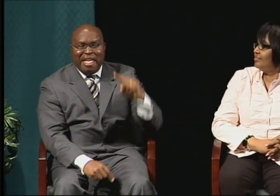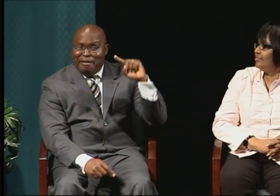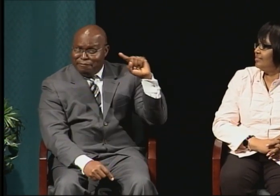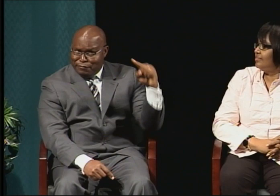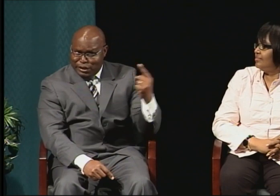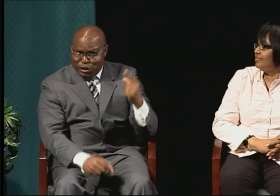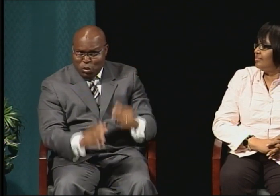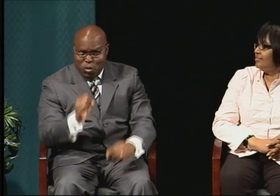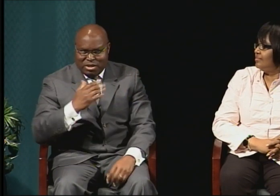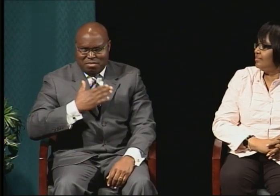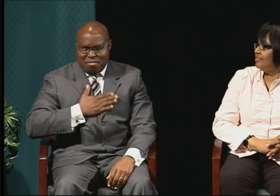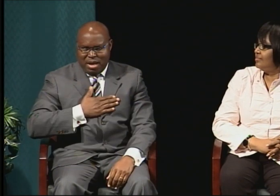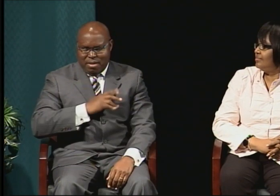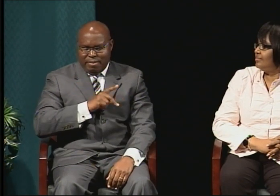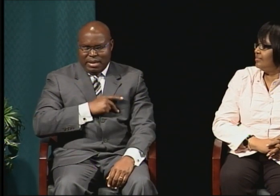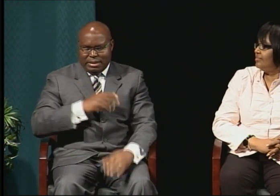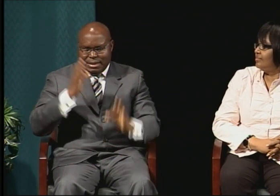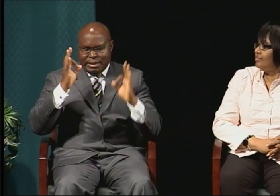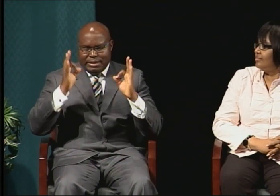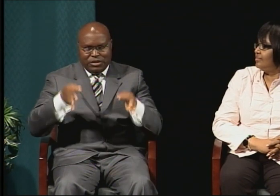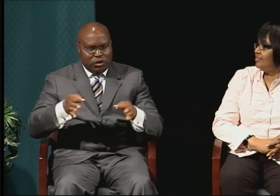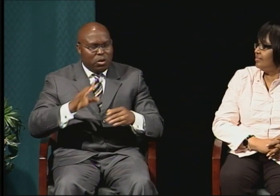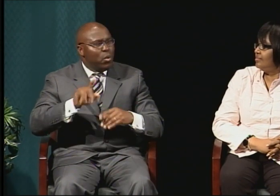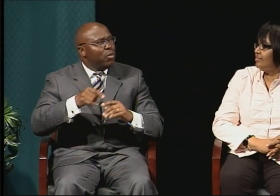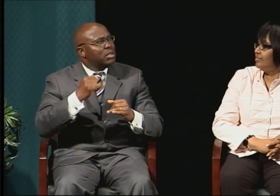When I was in my last year of high school,